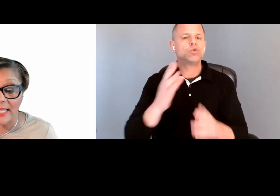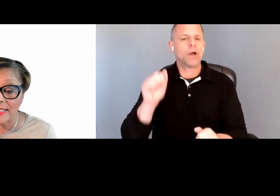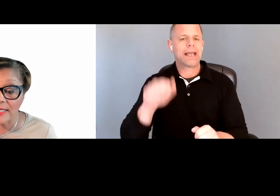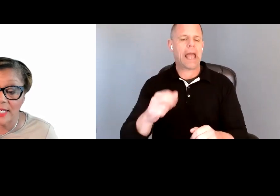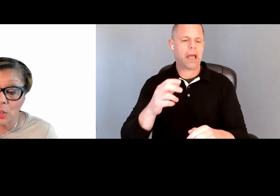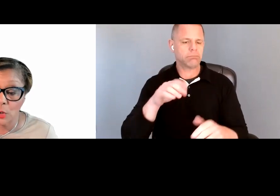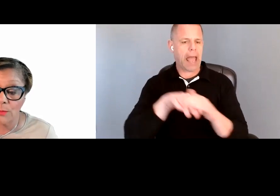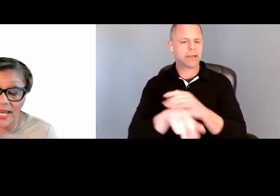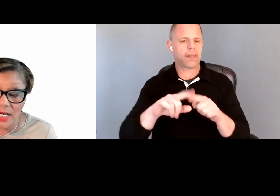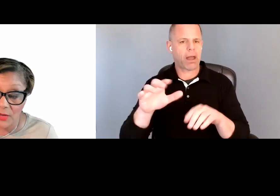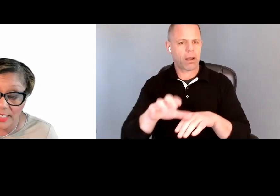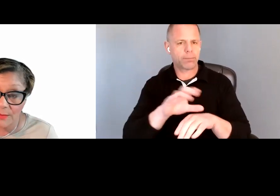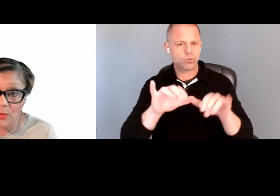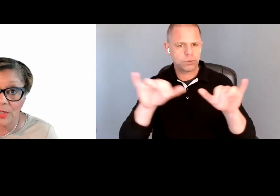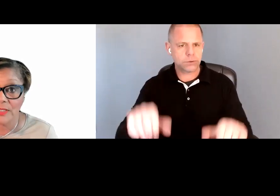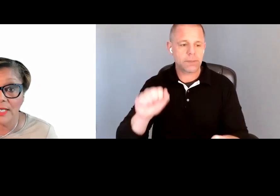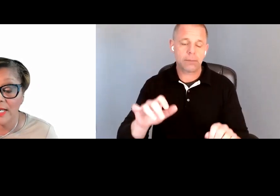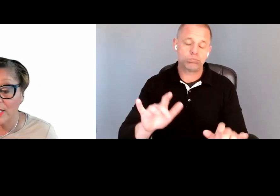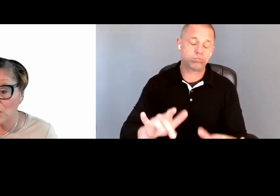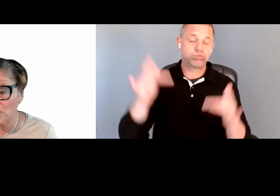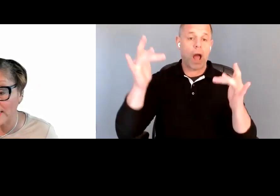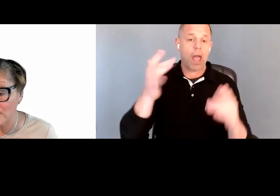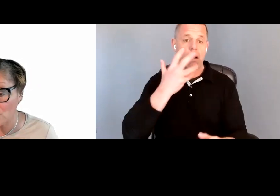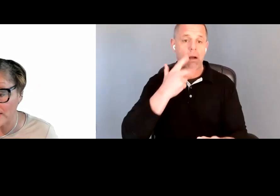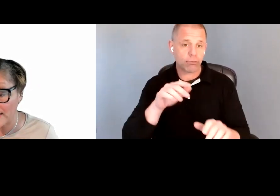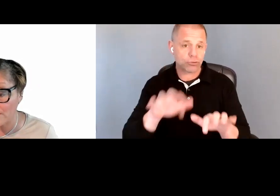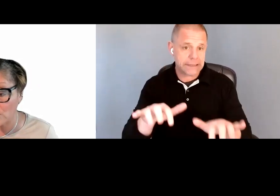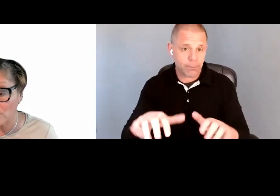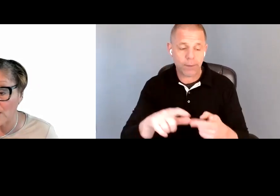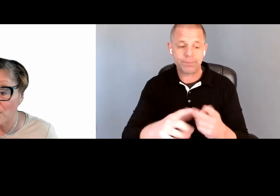and this can include bright colored keyboards, it could include easy to read labels,